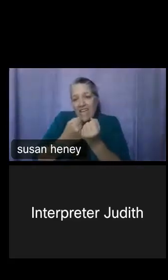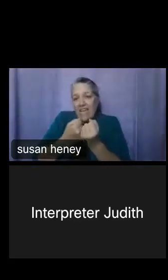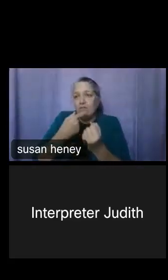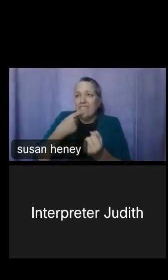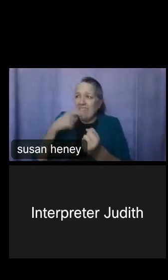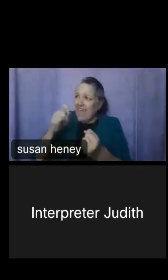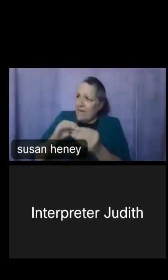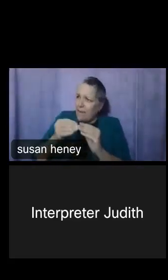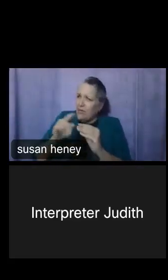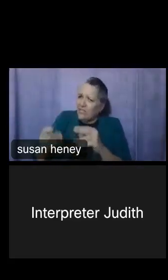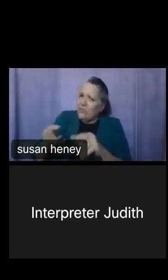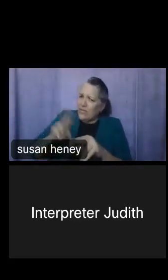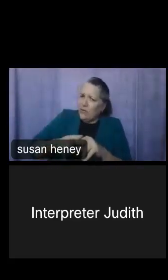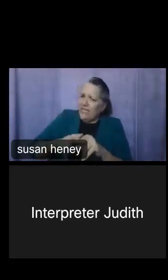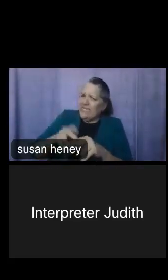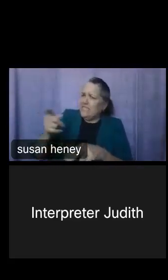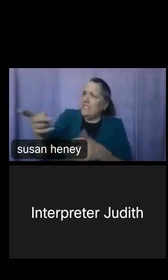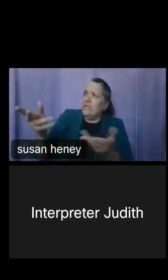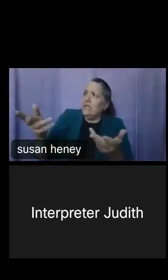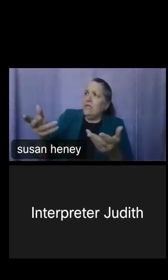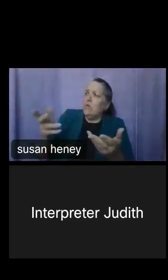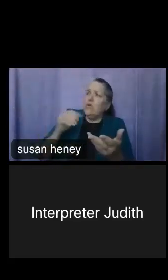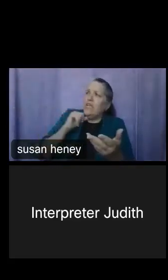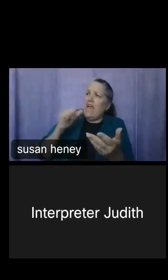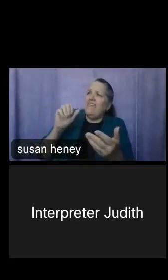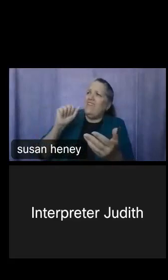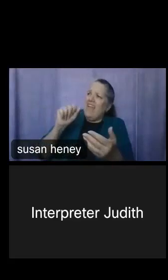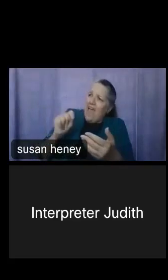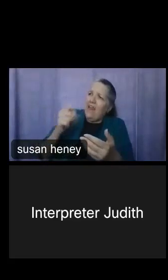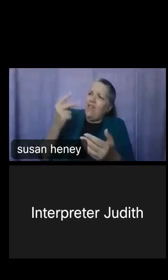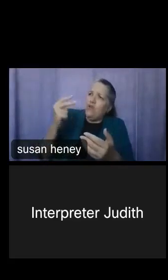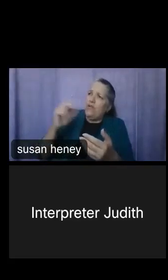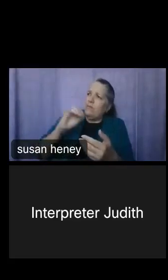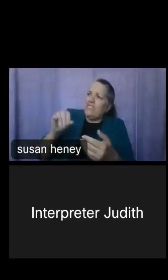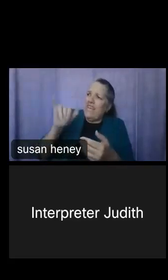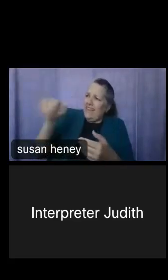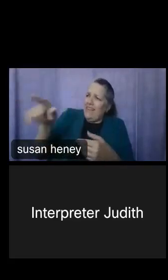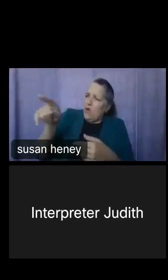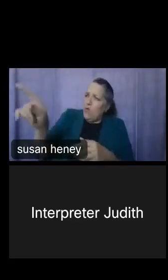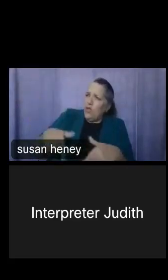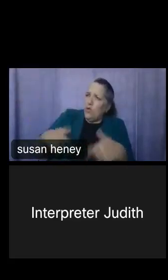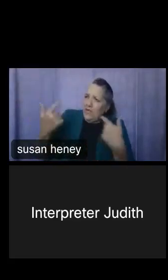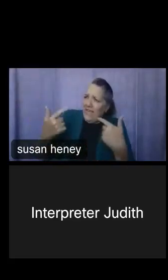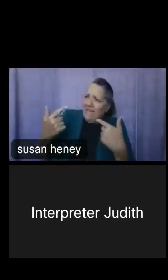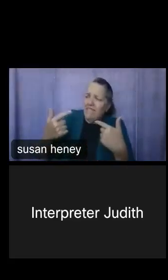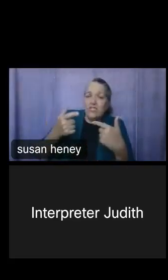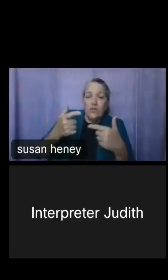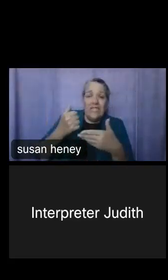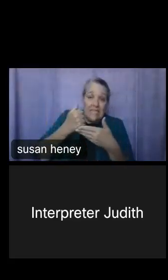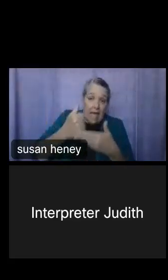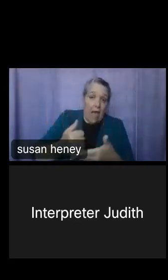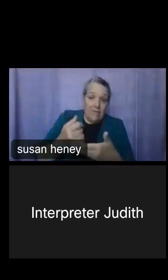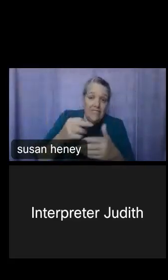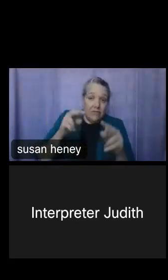not even at 13% perhaps where you live. So, this is a great tool for some of that work if you're going to be looking at advocating or creating policy.